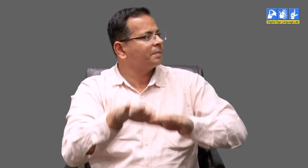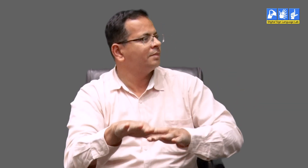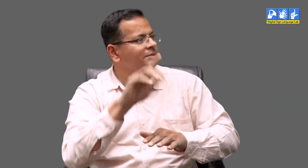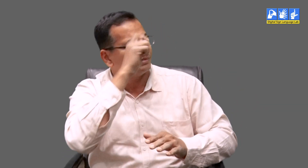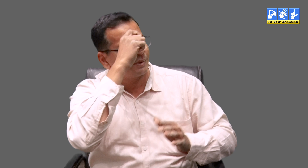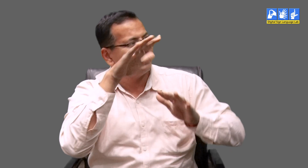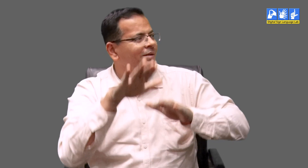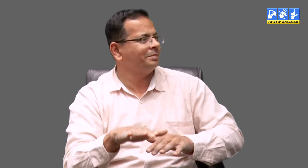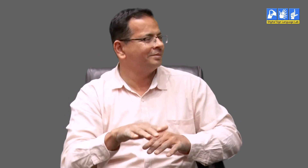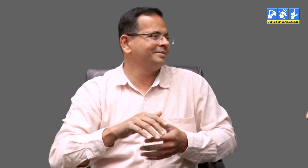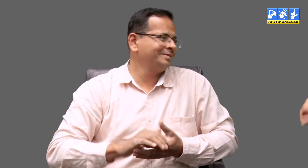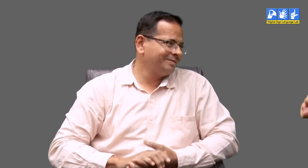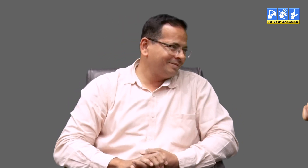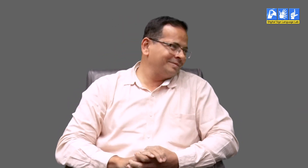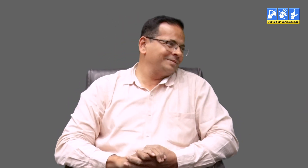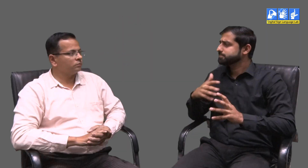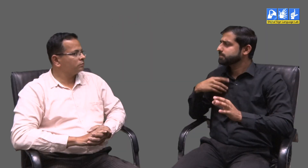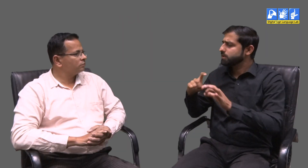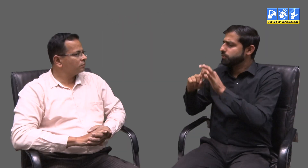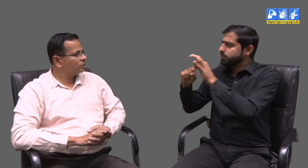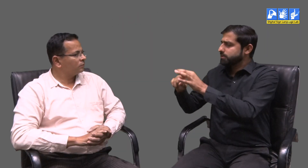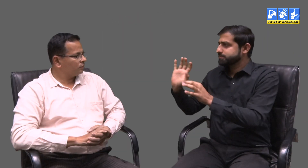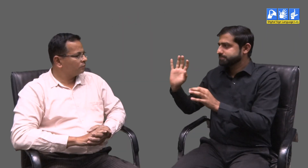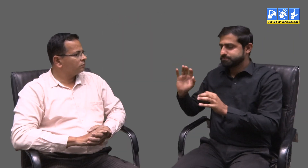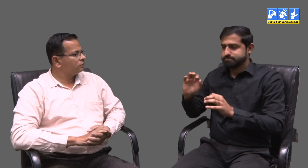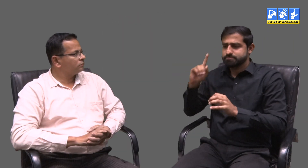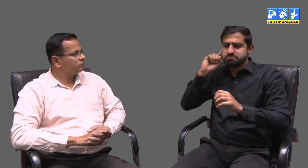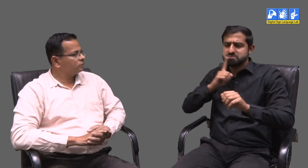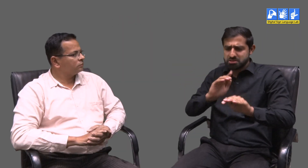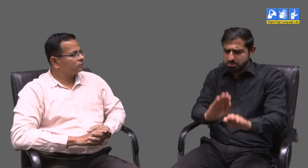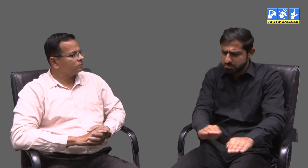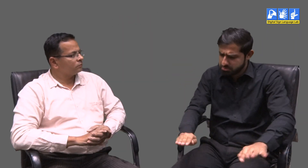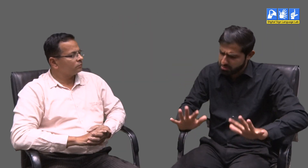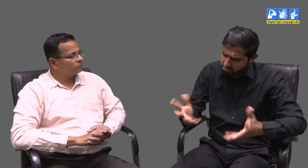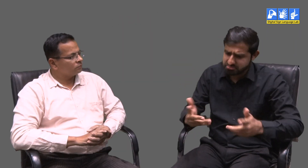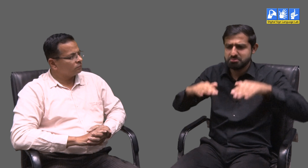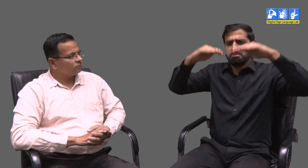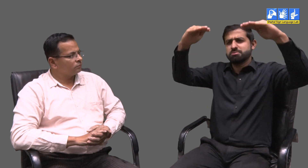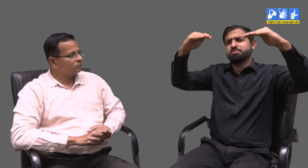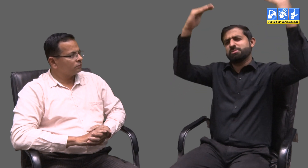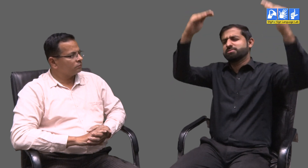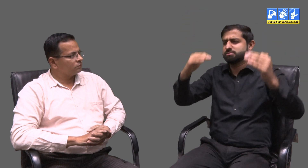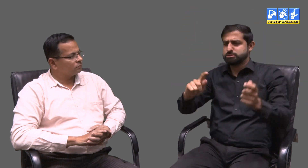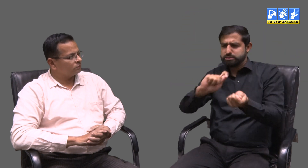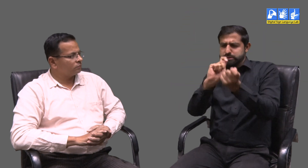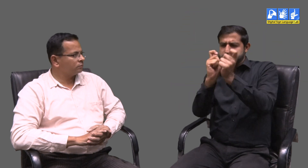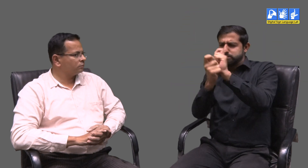Deaf are only dependent on English. I have another question for you. Do you think you can bring some change to the